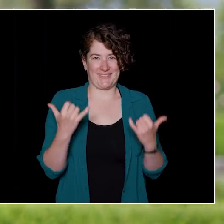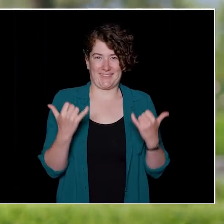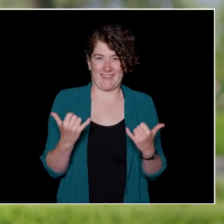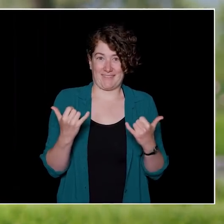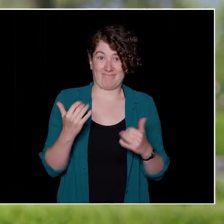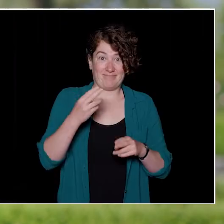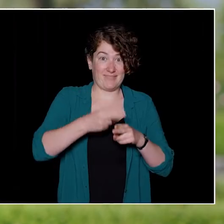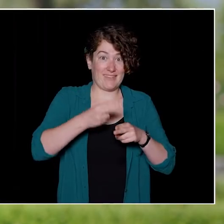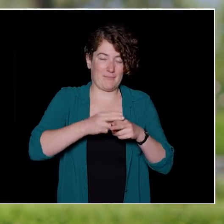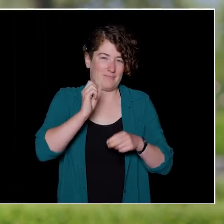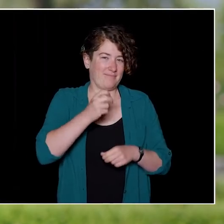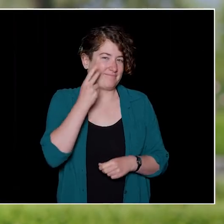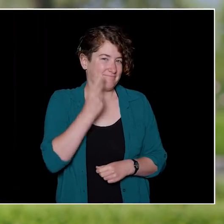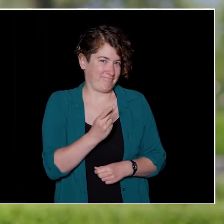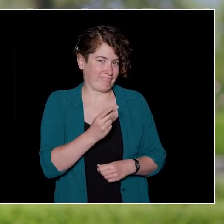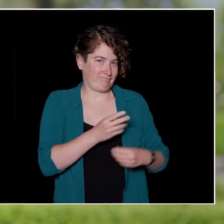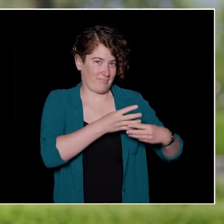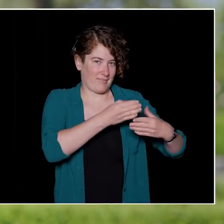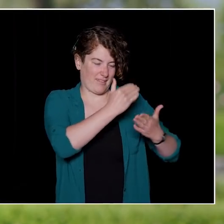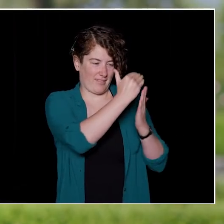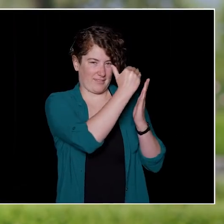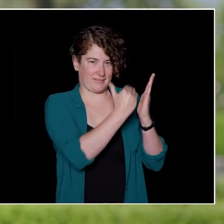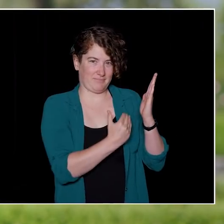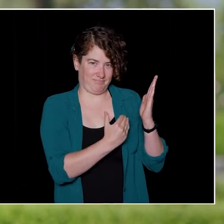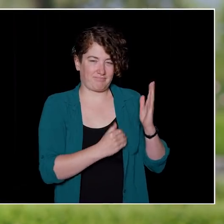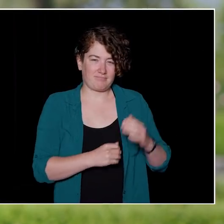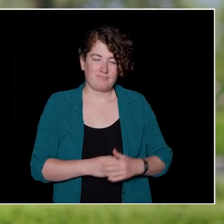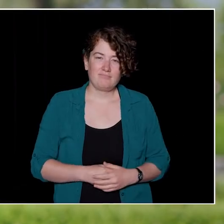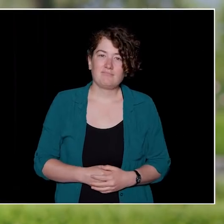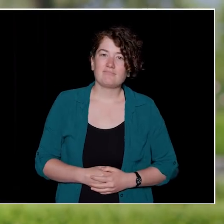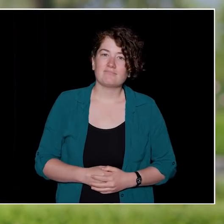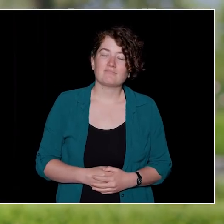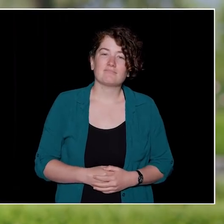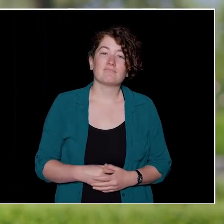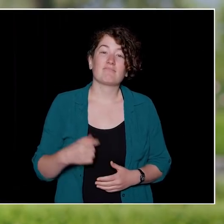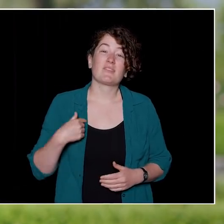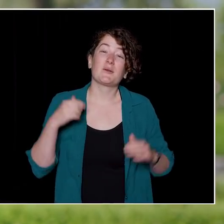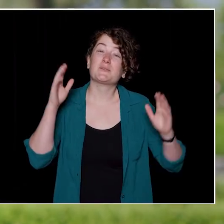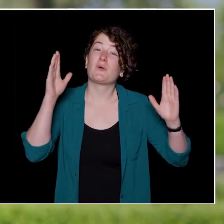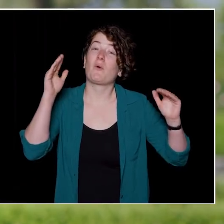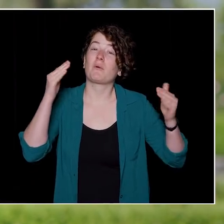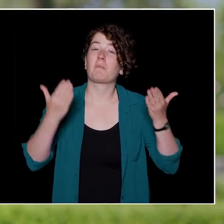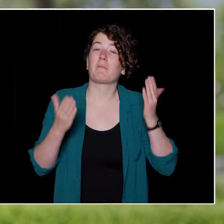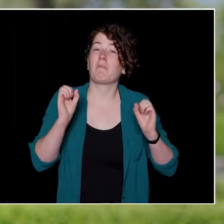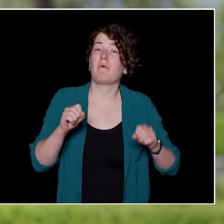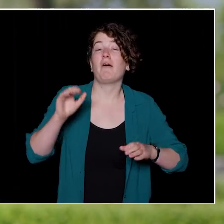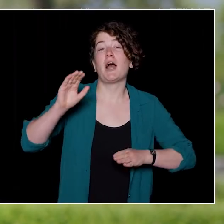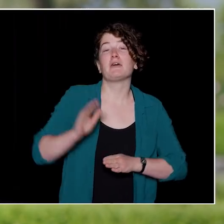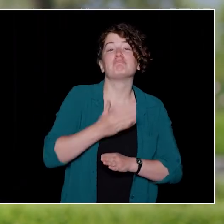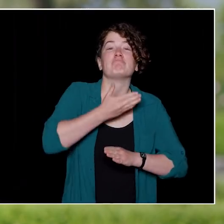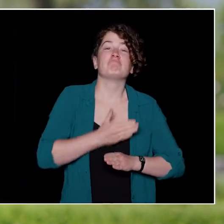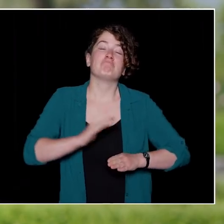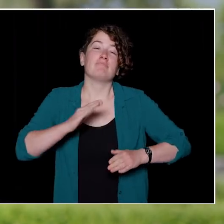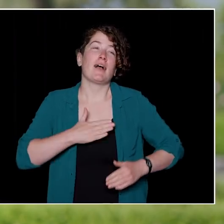Their names are listed on the screen. I was hoping that I would have a chance to sing happy birthday to you.